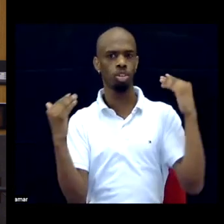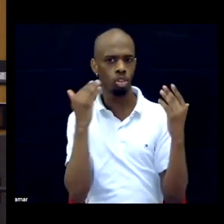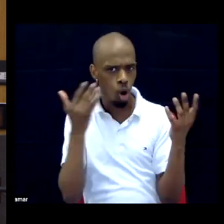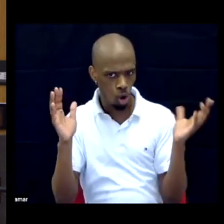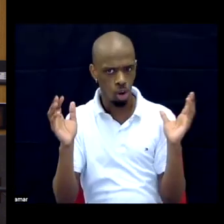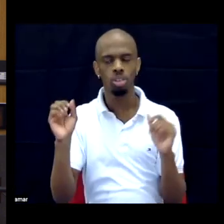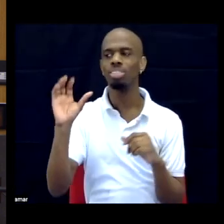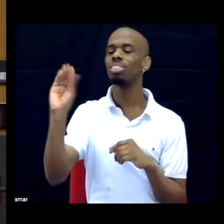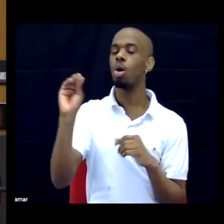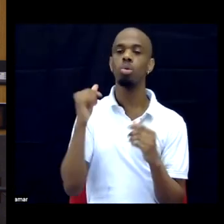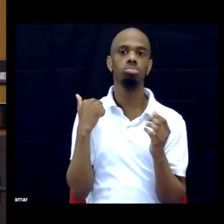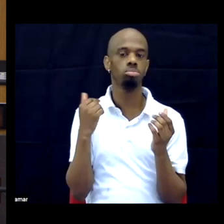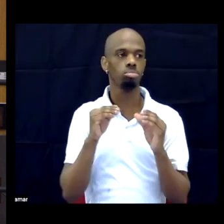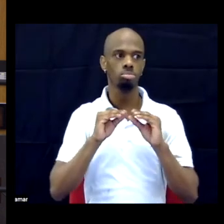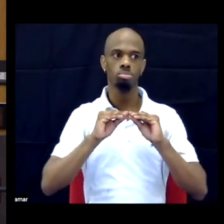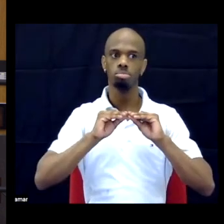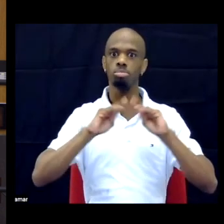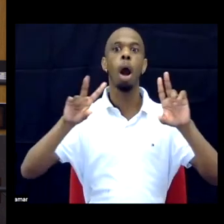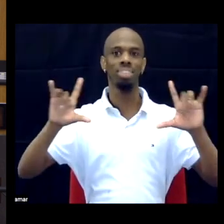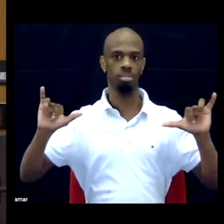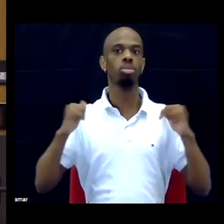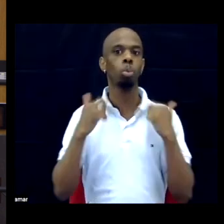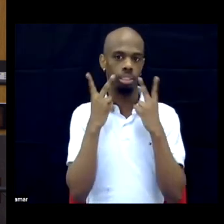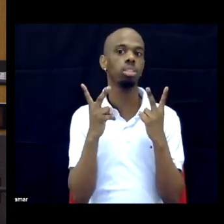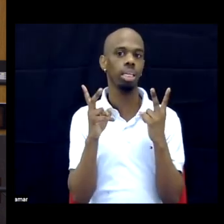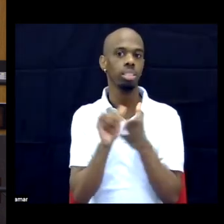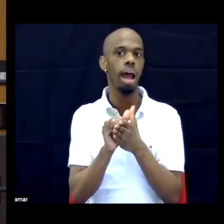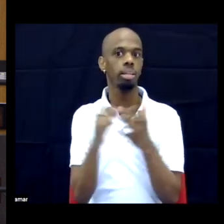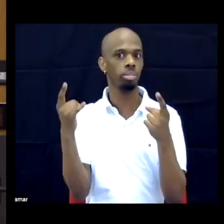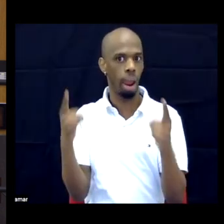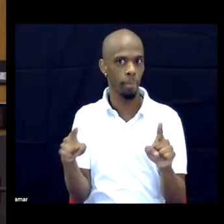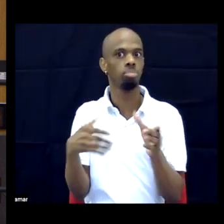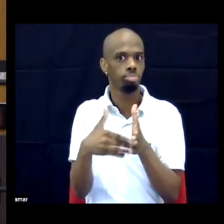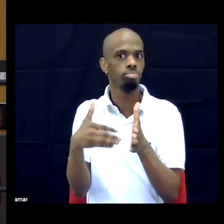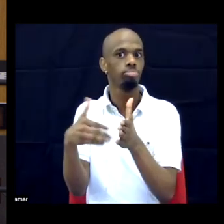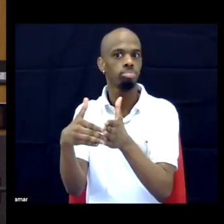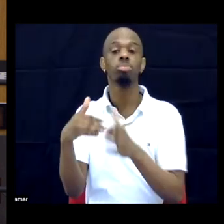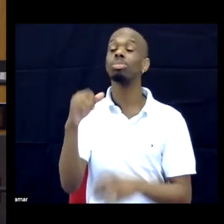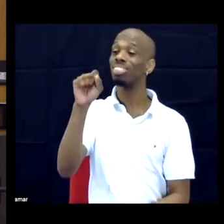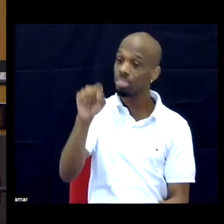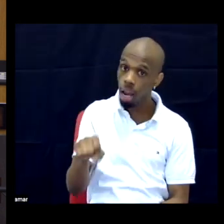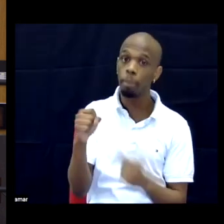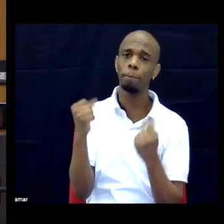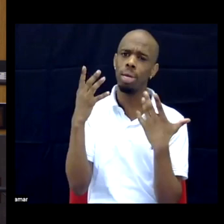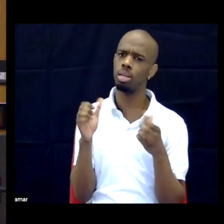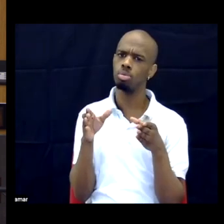So I think that absolutely we see that. There are other folks that do this work, but, yeah, I think that there are many ways that